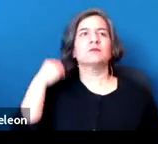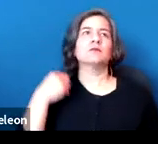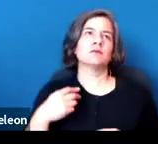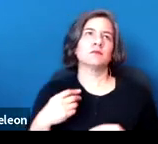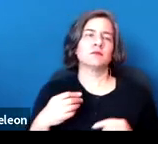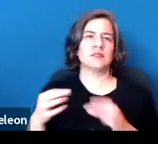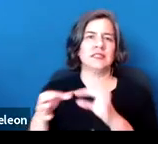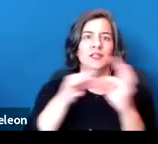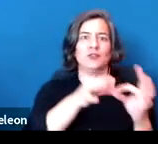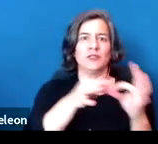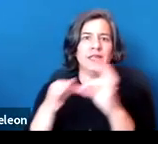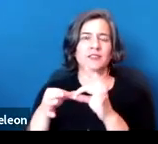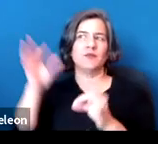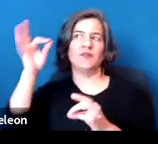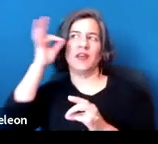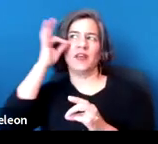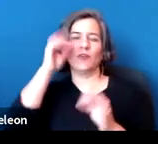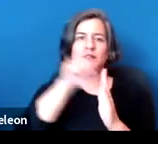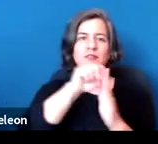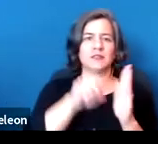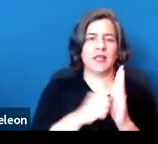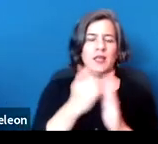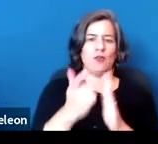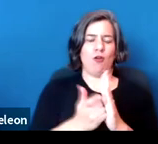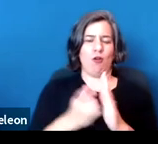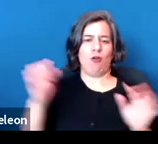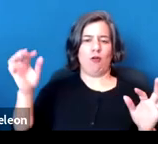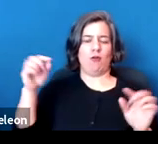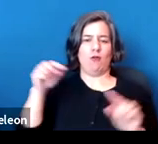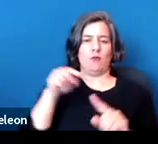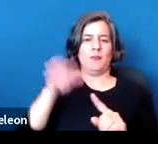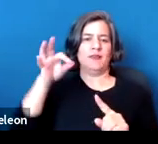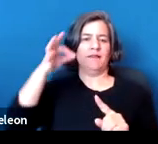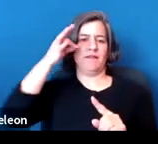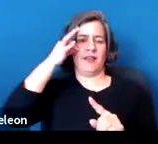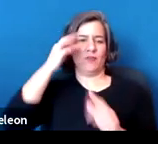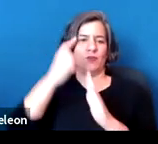That said, there is, in fact, some federal implication here.